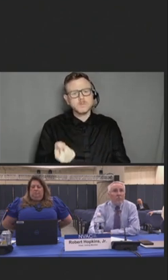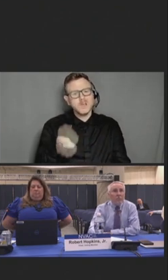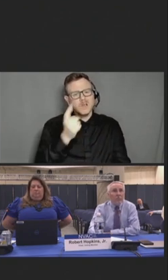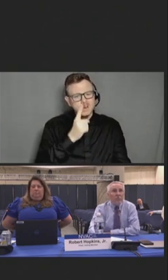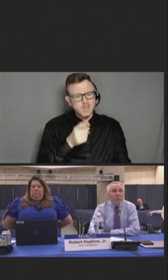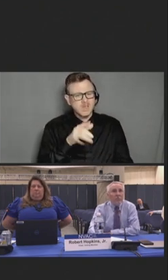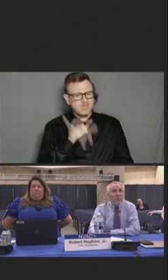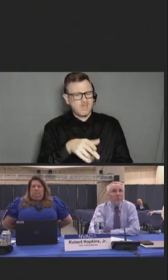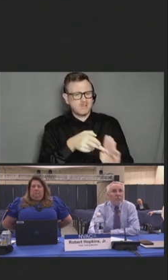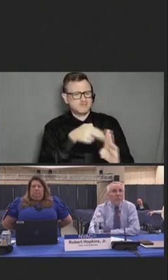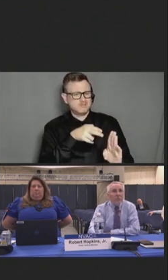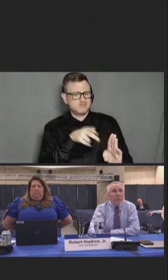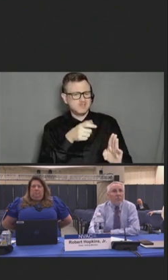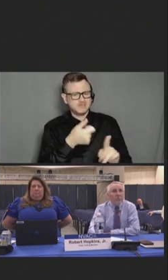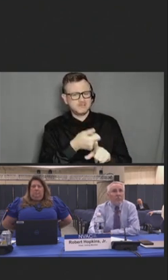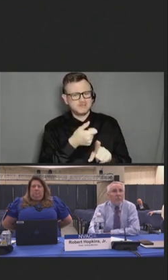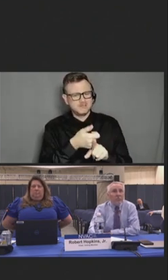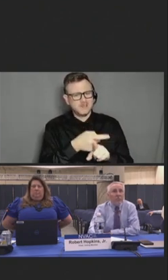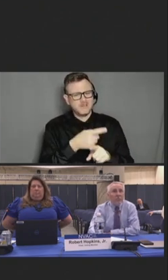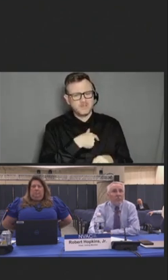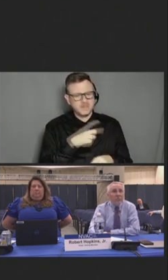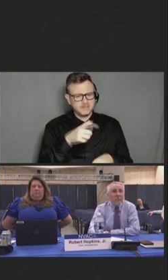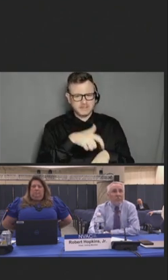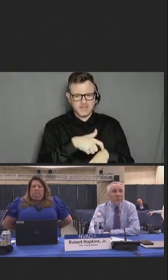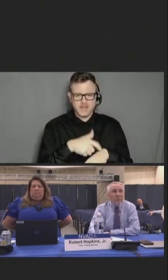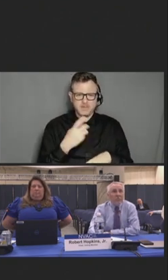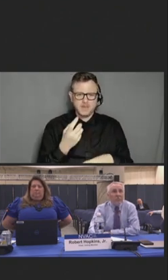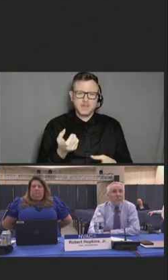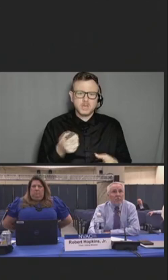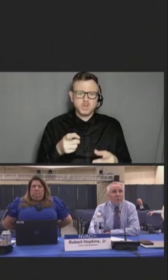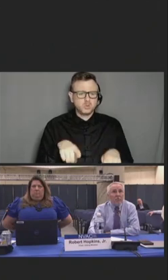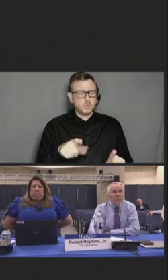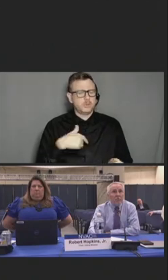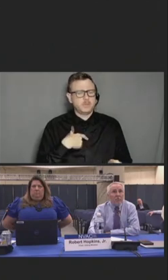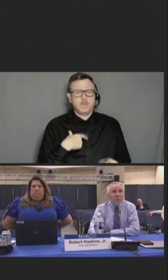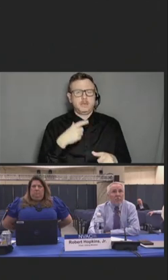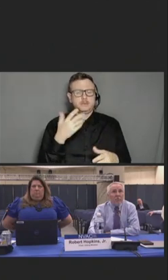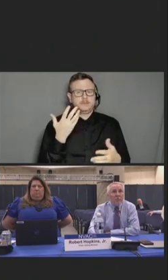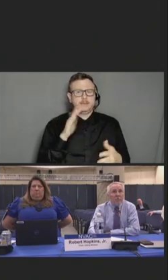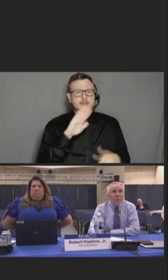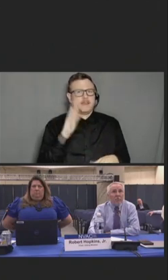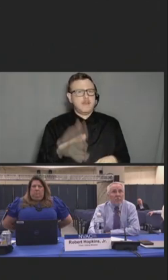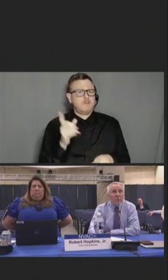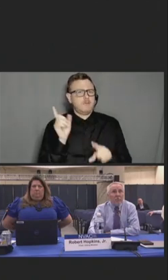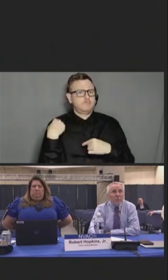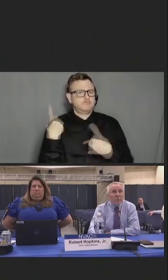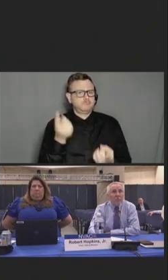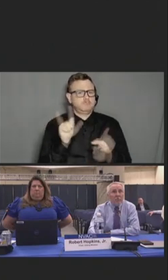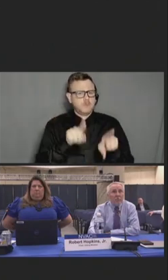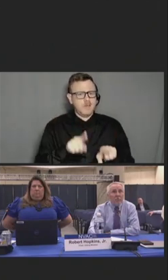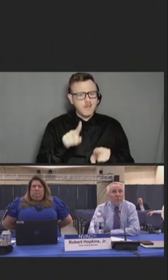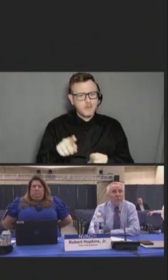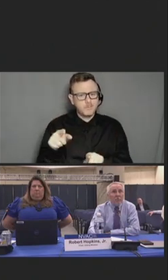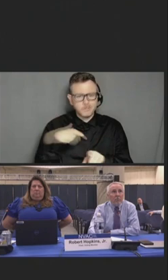A time characterized by uncertainty and losing a sense of control, predictability, safety, and trust.